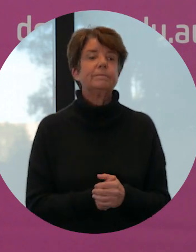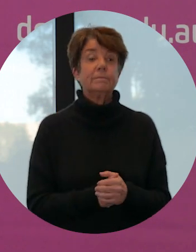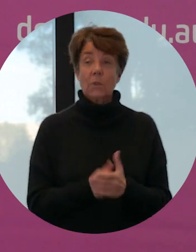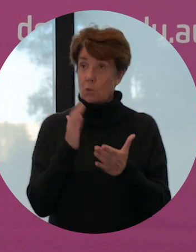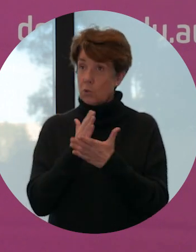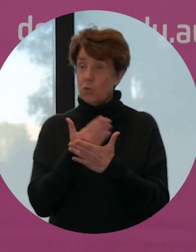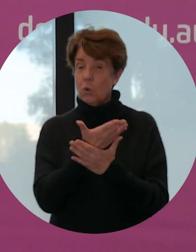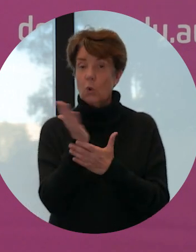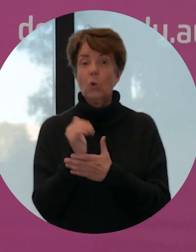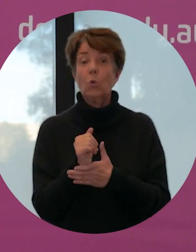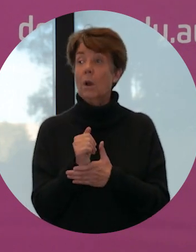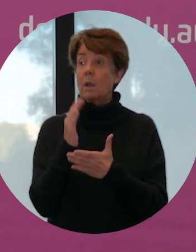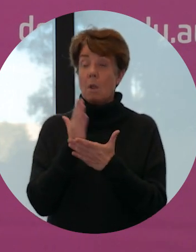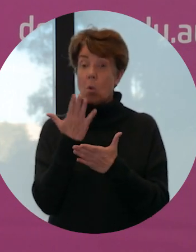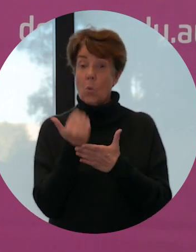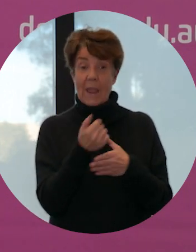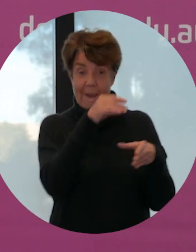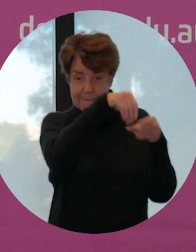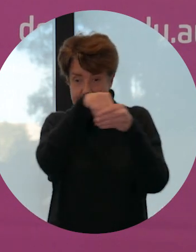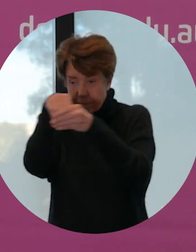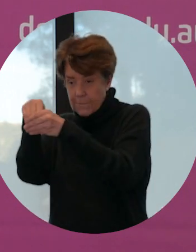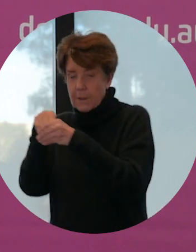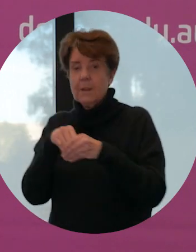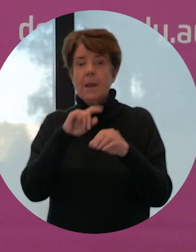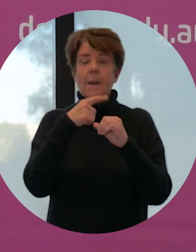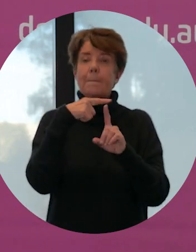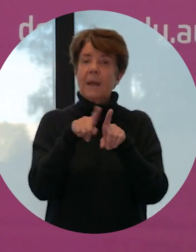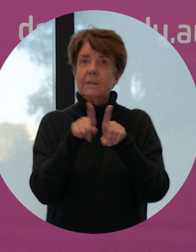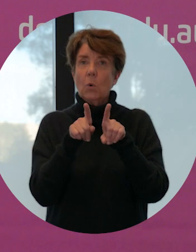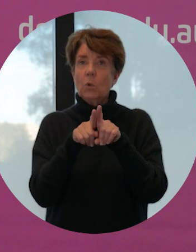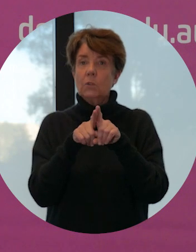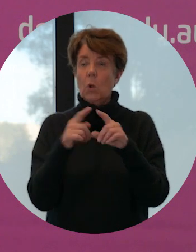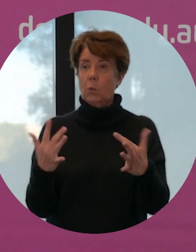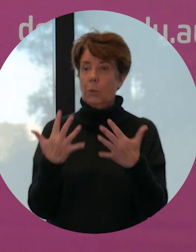are these oils antimicrobial in their liquid form, but the vapours and gases they release